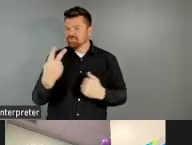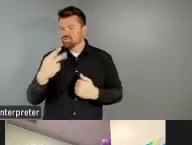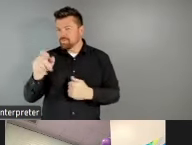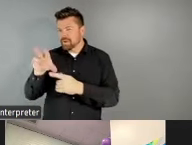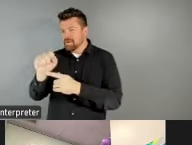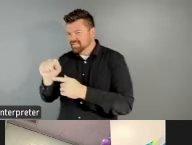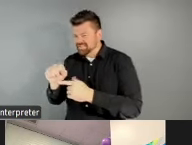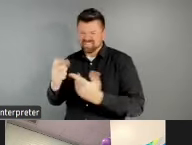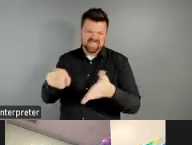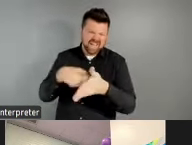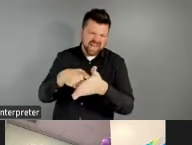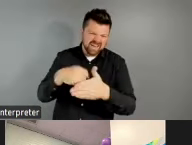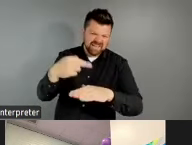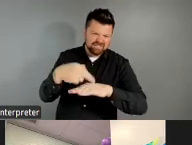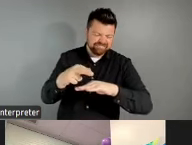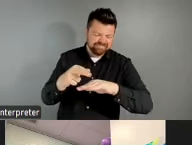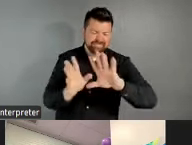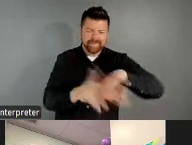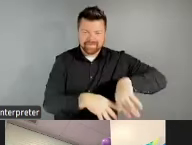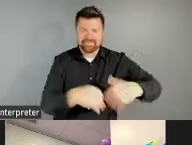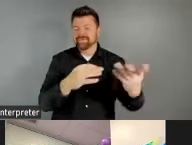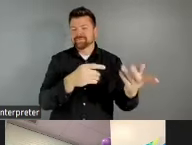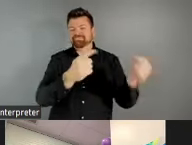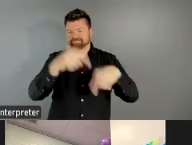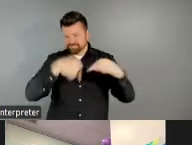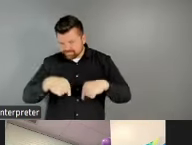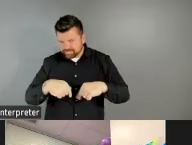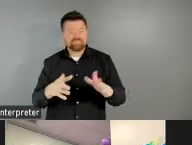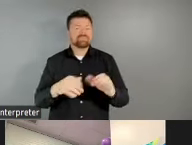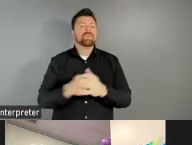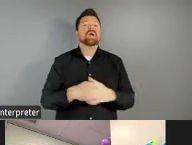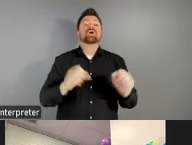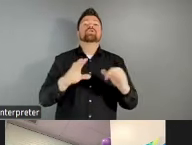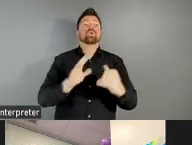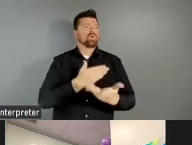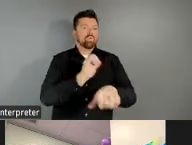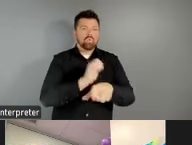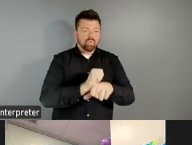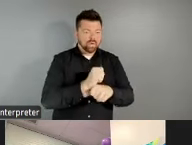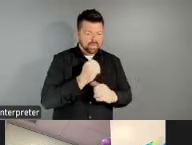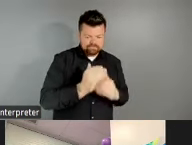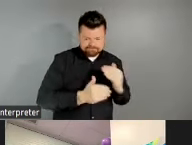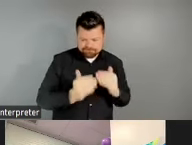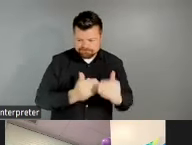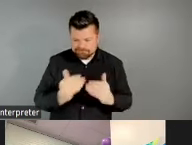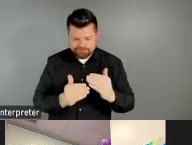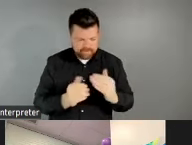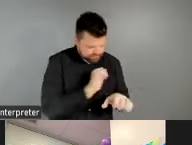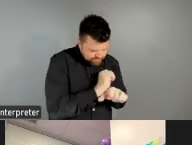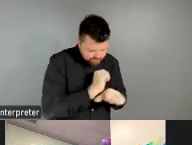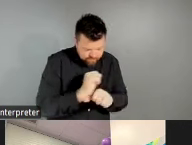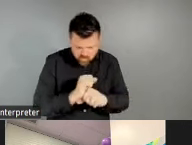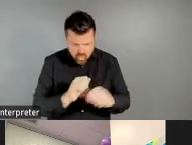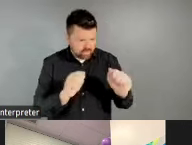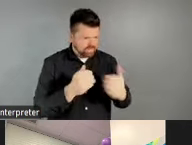but I digress. We're midstream in this work. And so there's still time to shape and to affect where